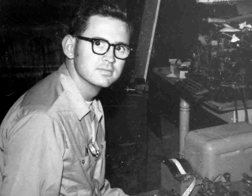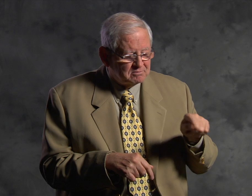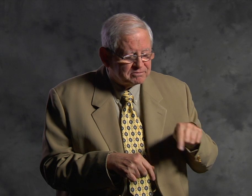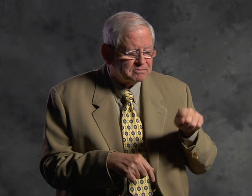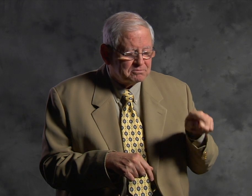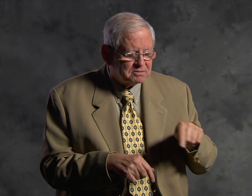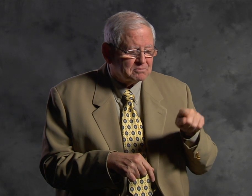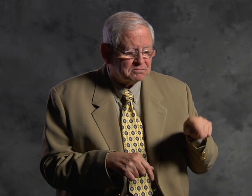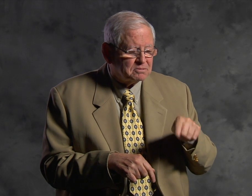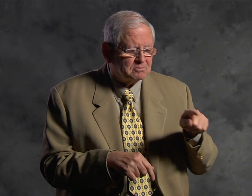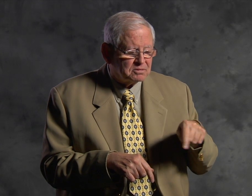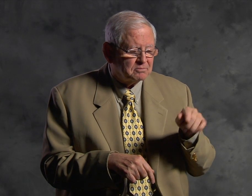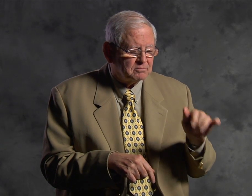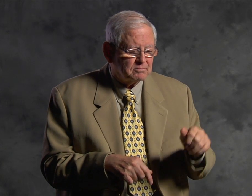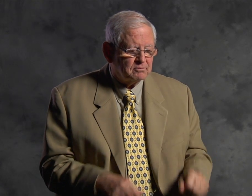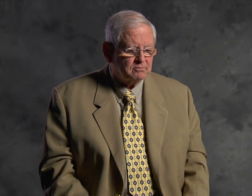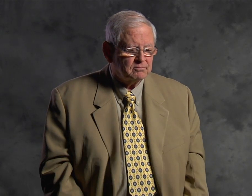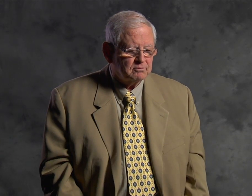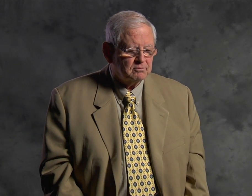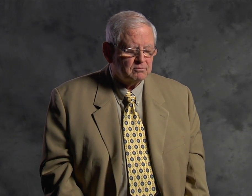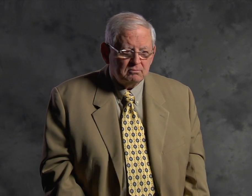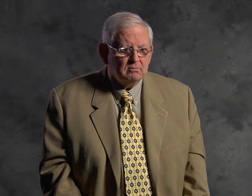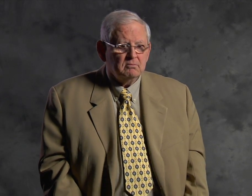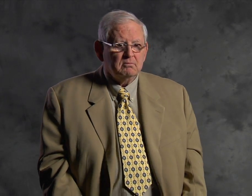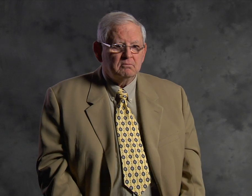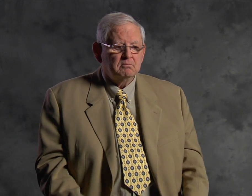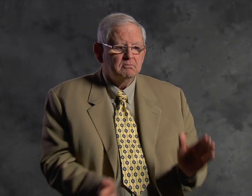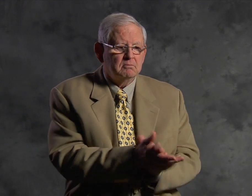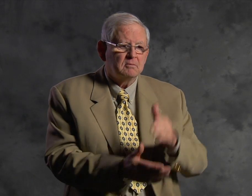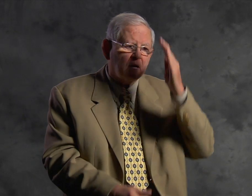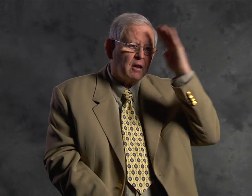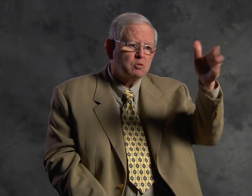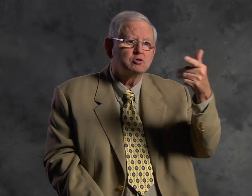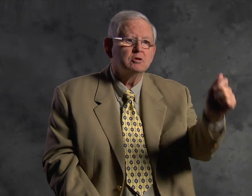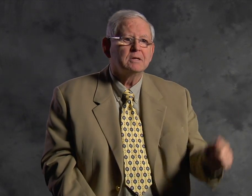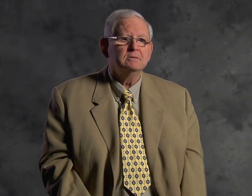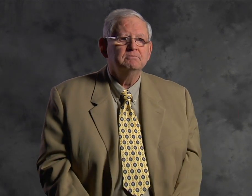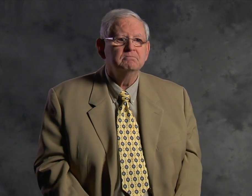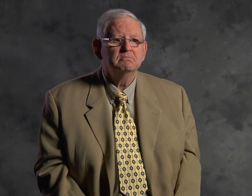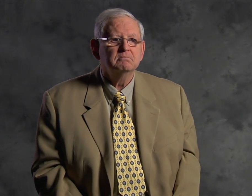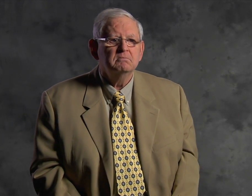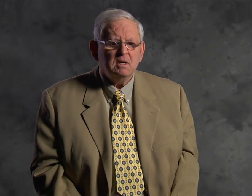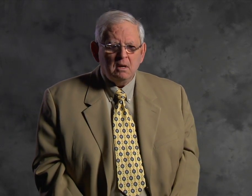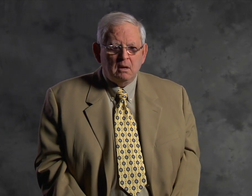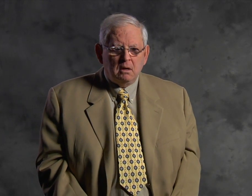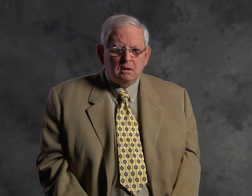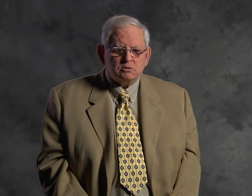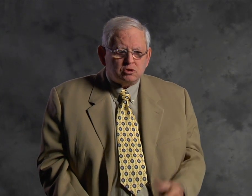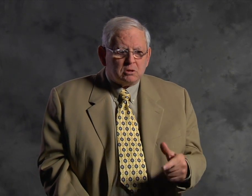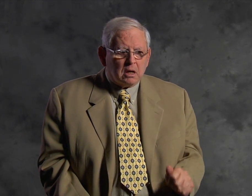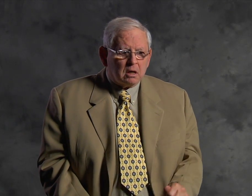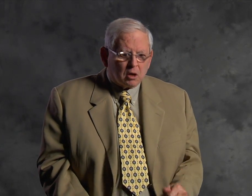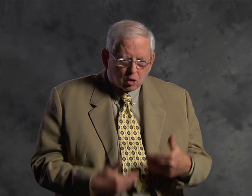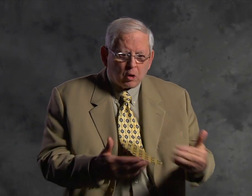So i dialed, and he answered immediately.